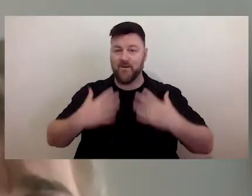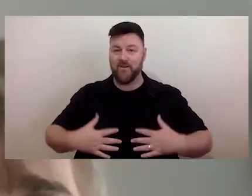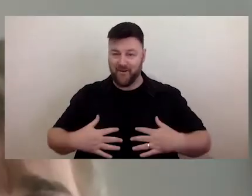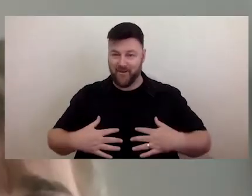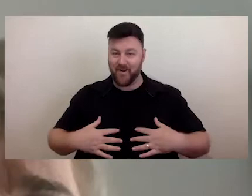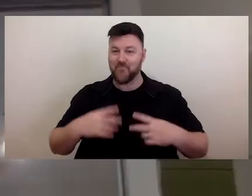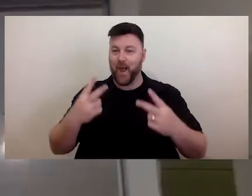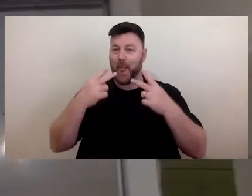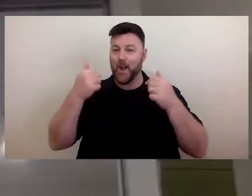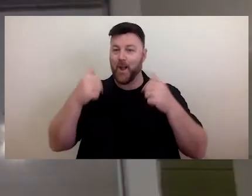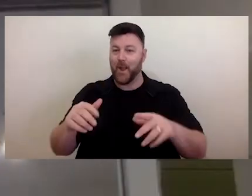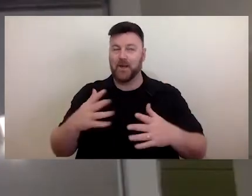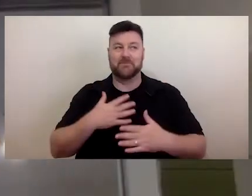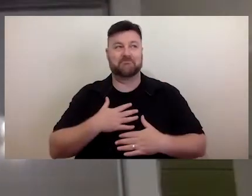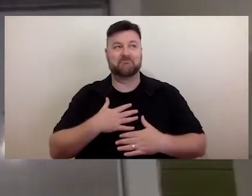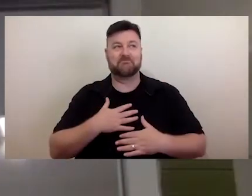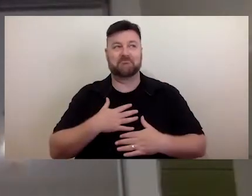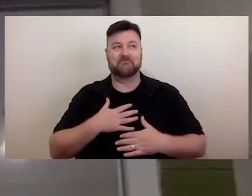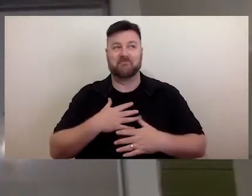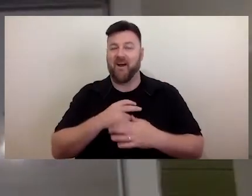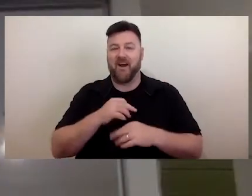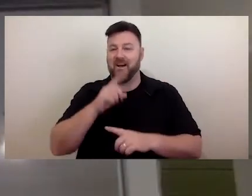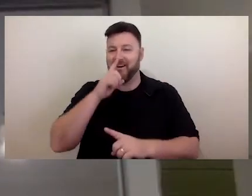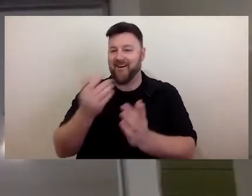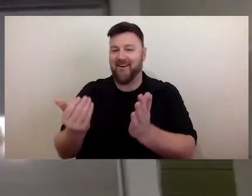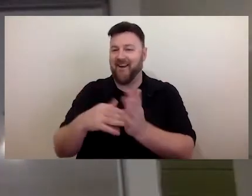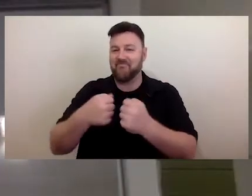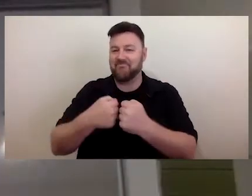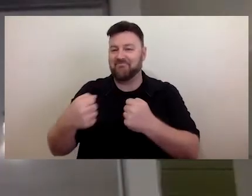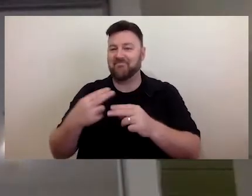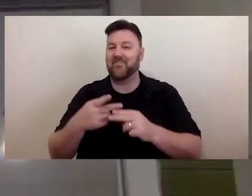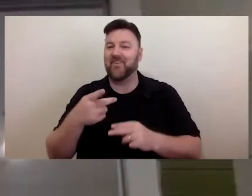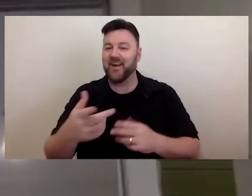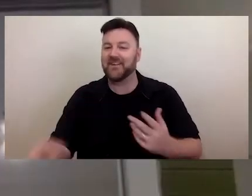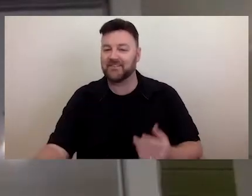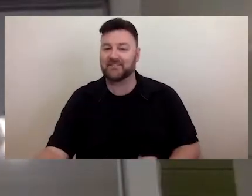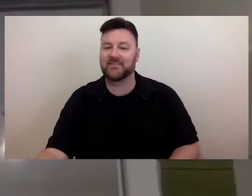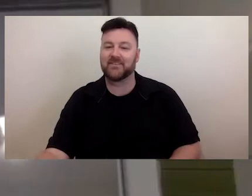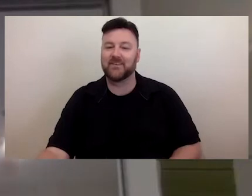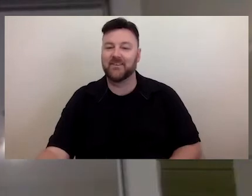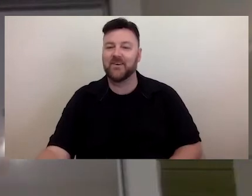I haven't really got a lot to add other than I'm a little bit older